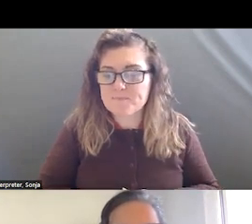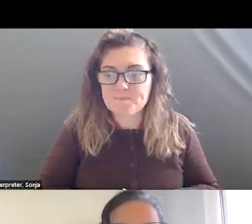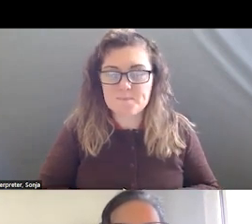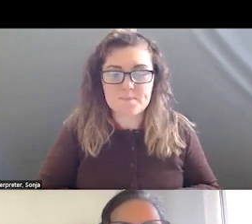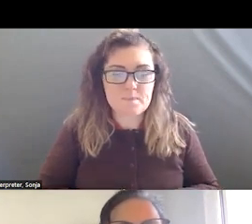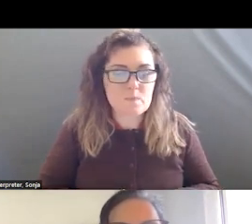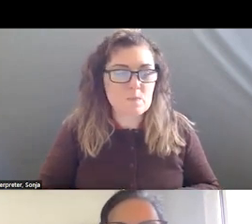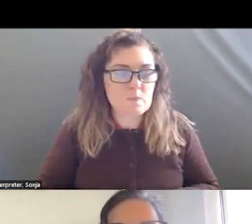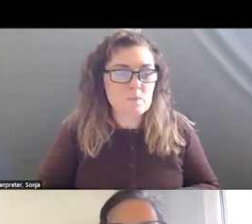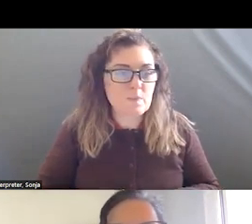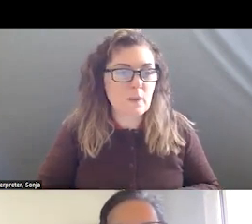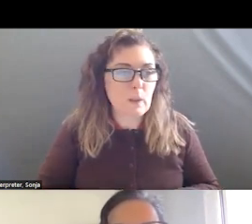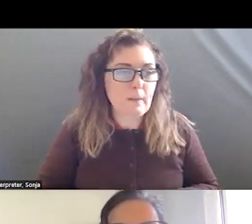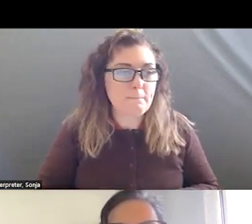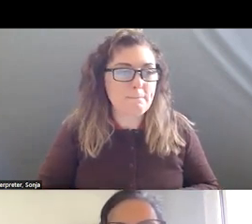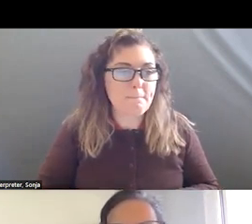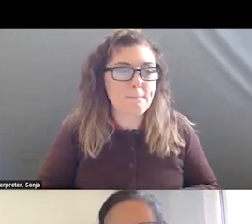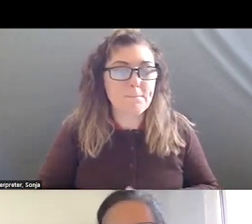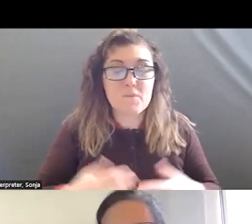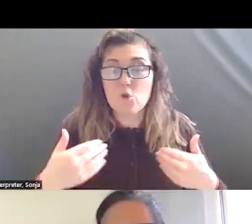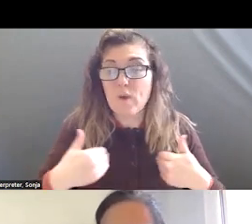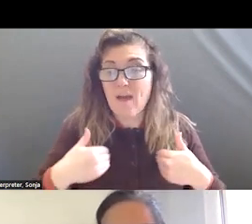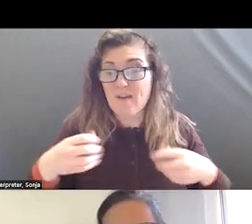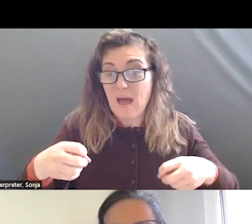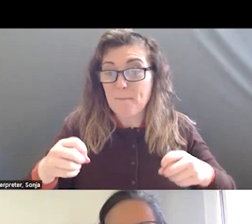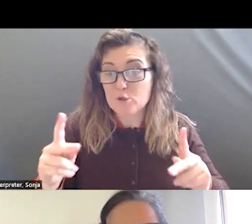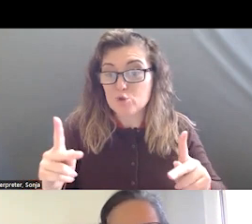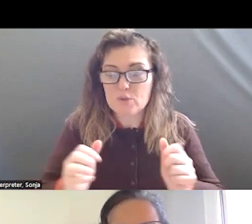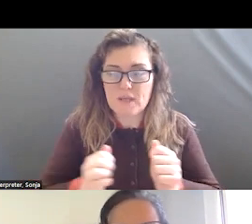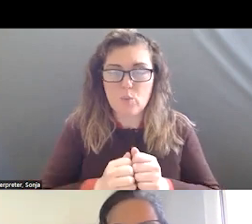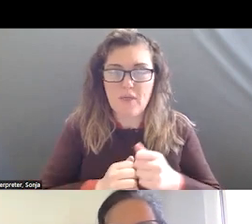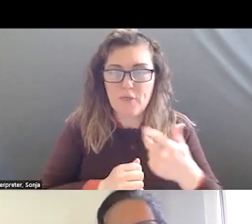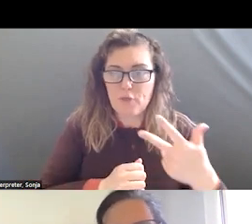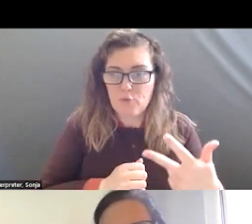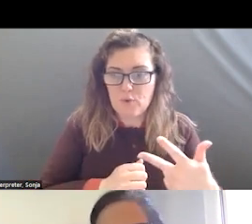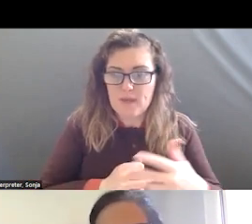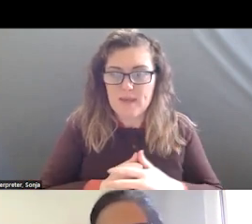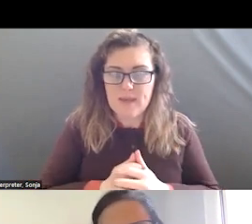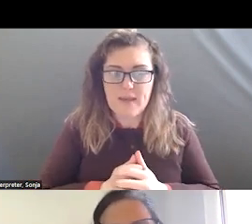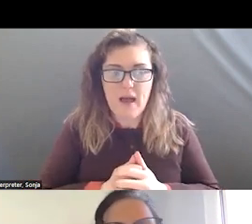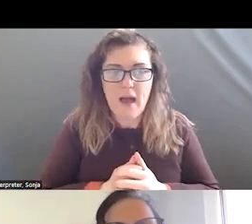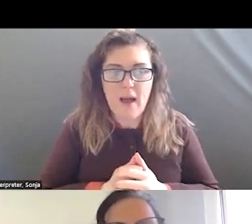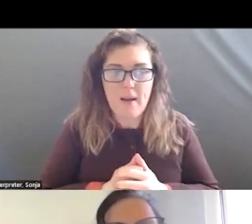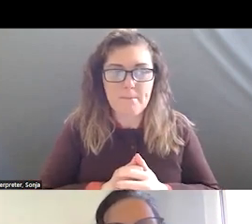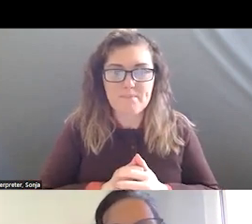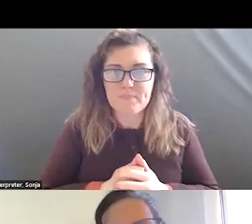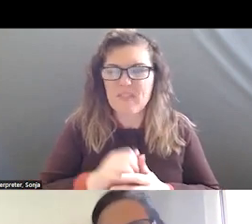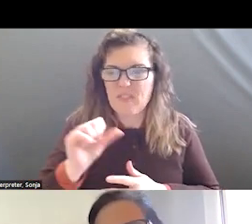AND WE REALLY HAVE AN OPPORTUNITY WITH THE THREE -- THINKING ABOUT THE THREE-LEGGED STOOL AND GETTING BEHAVIORAL HEALTH